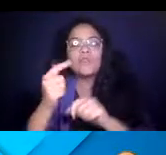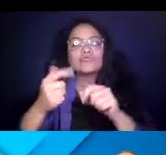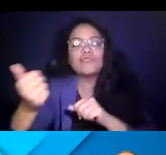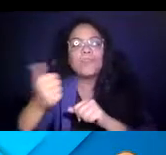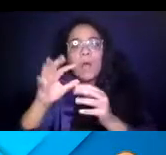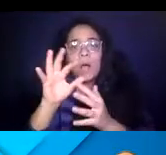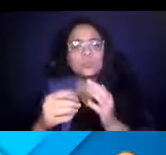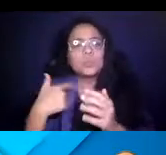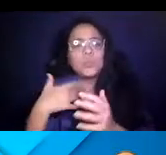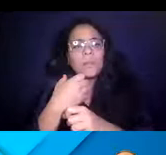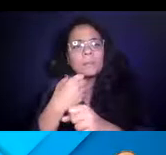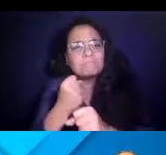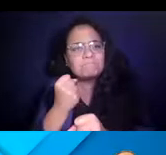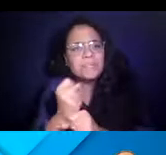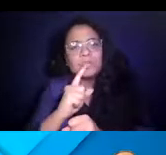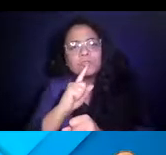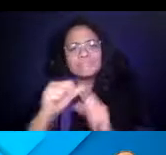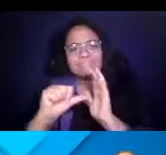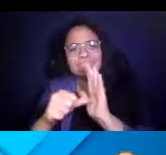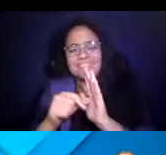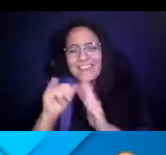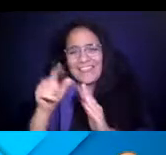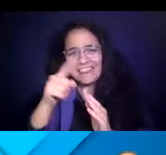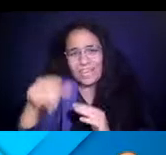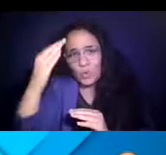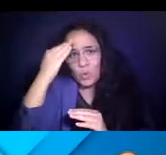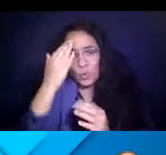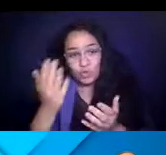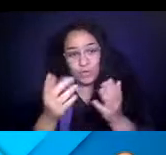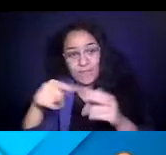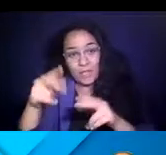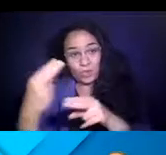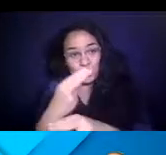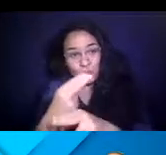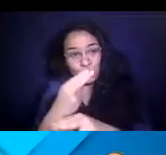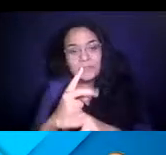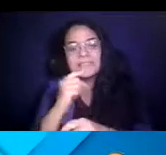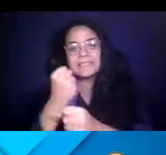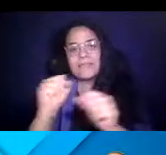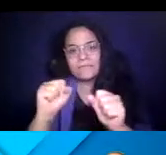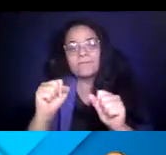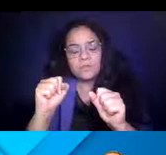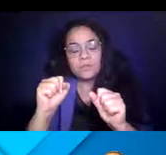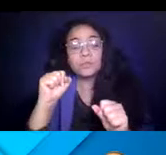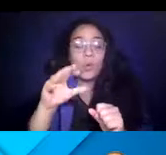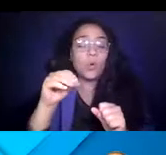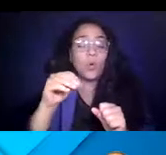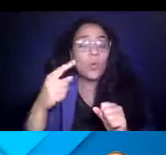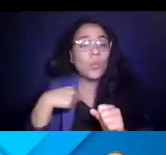14:48:09 We want to make sure that they knew the service they were using was safe. 14:48:12 And so what we really focused on were the basics.